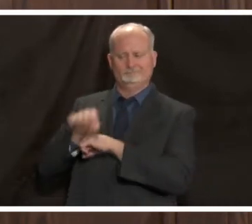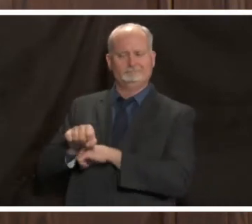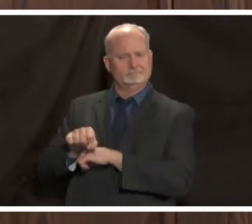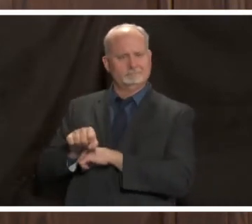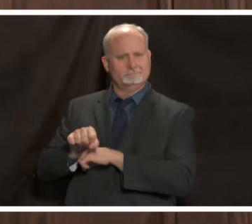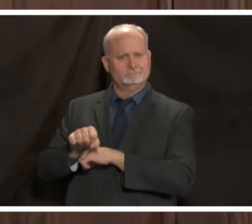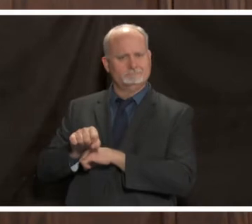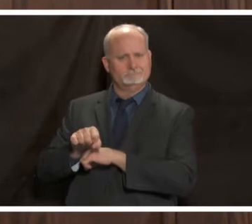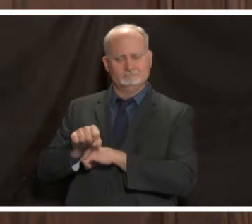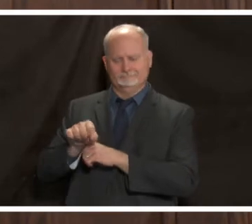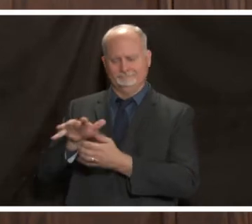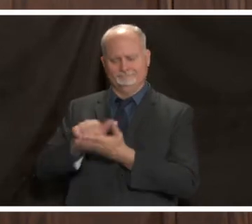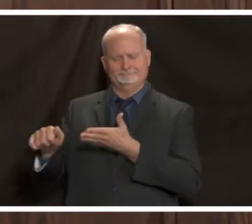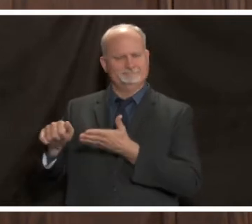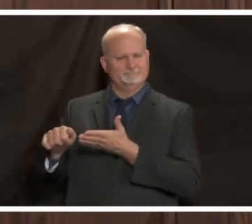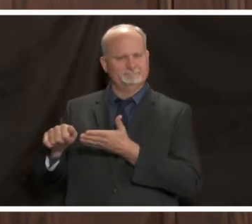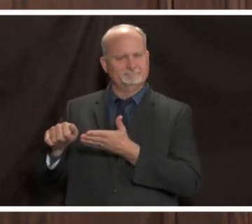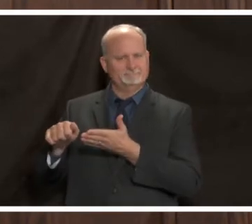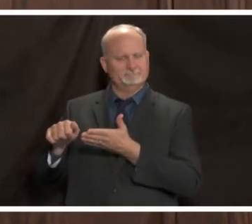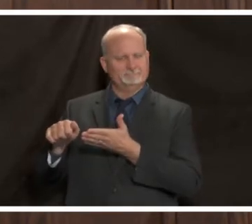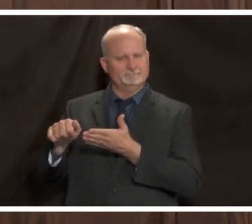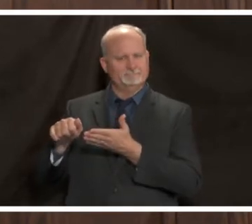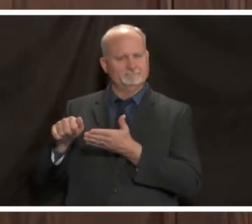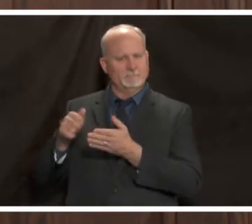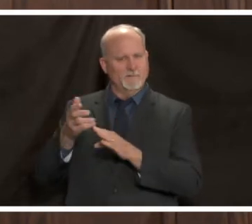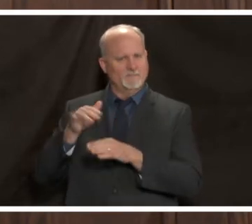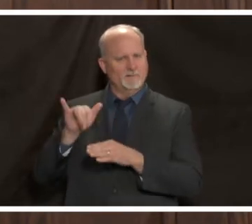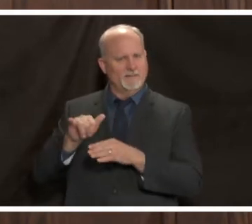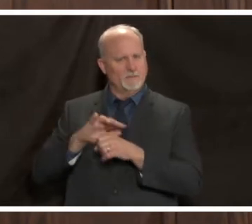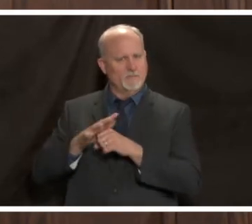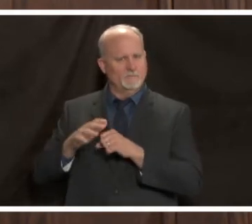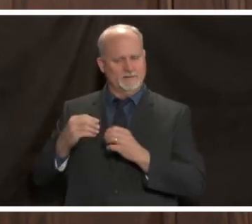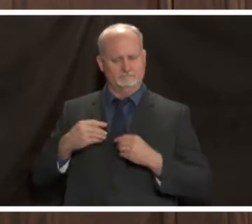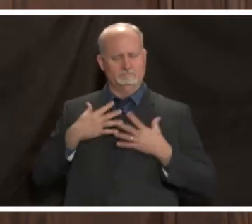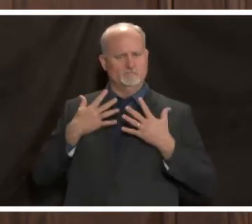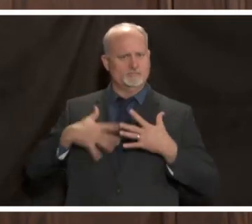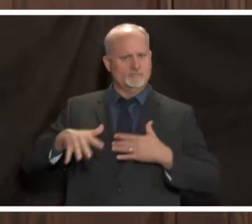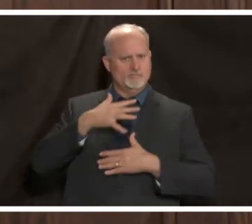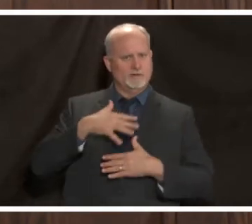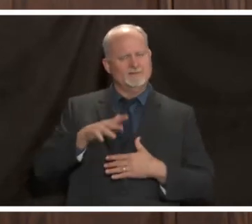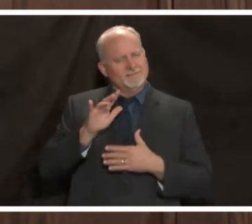attack and knock it down before it takes root that's how this vaccine is going to work and